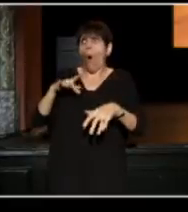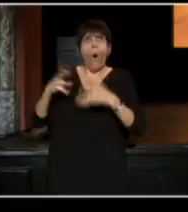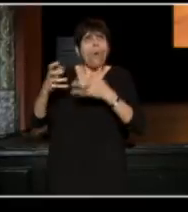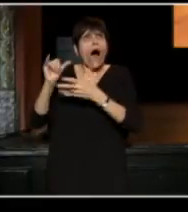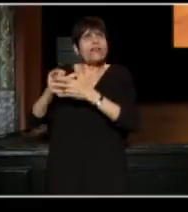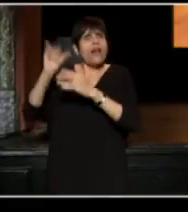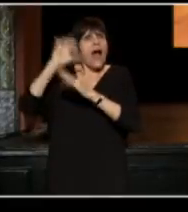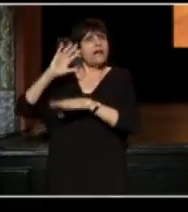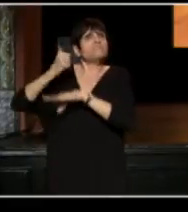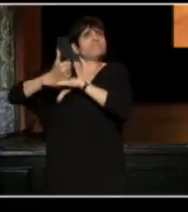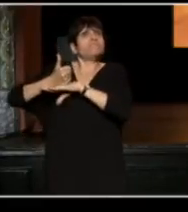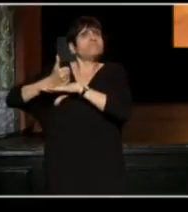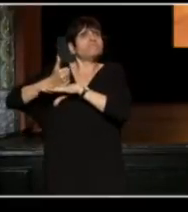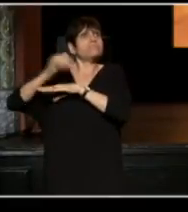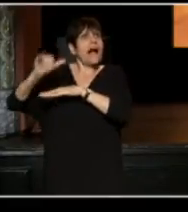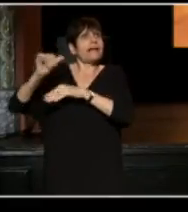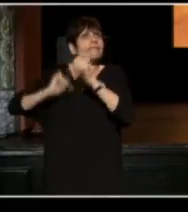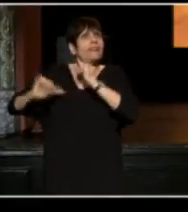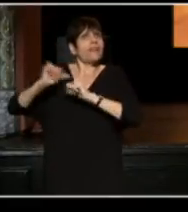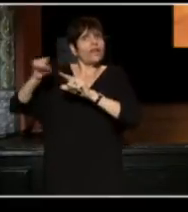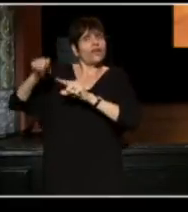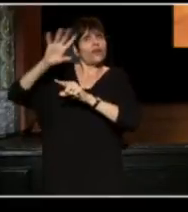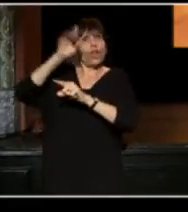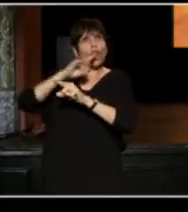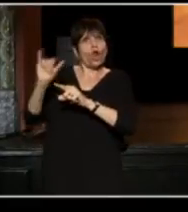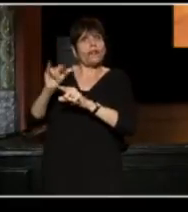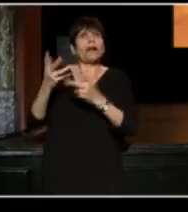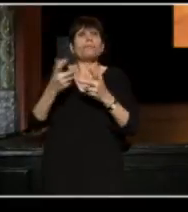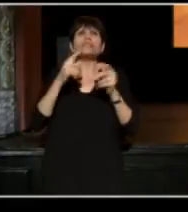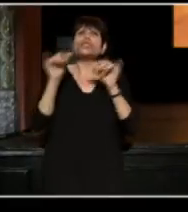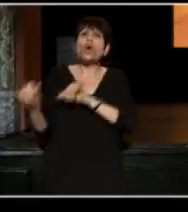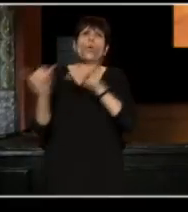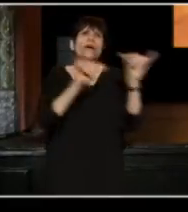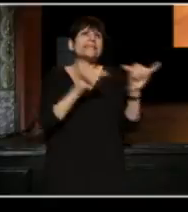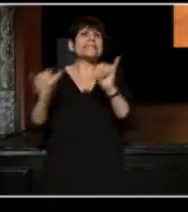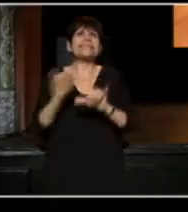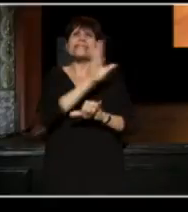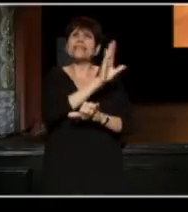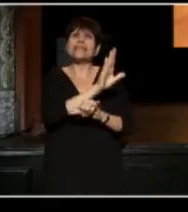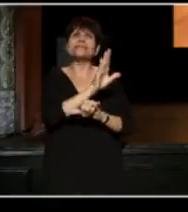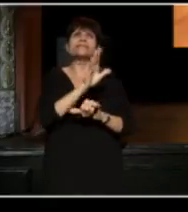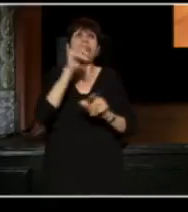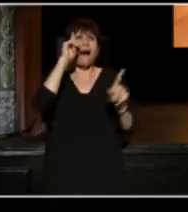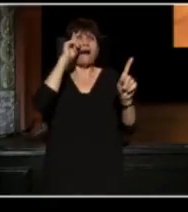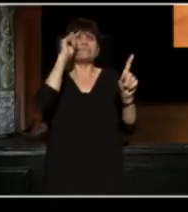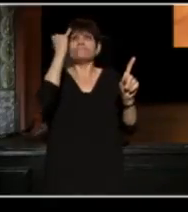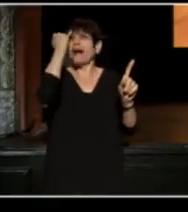it's that the whole idea was so consistent with what he's always trying to do with this company.